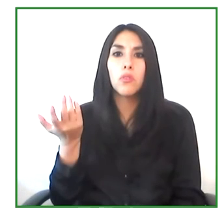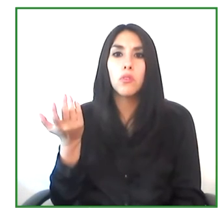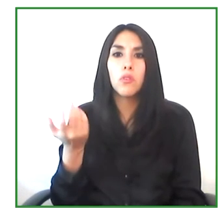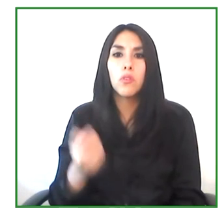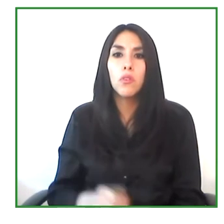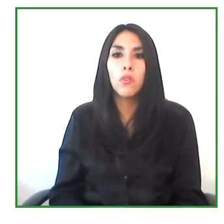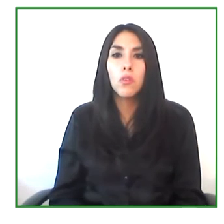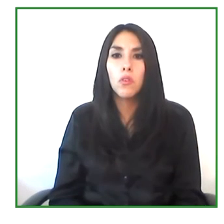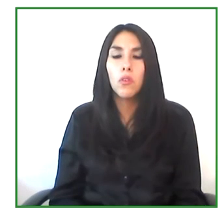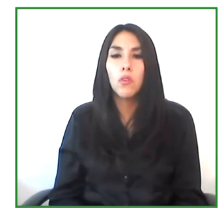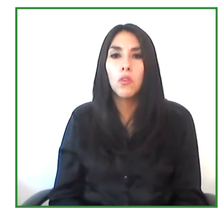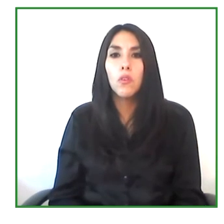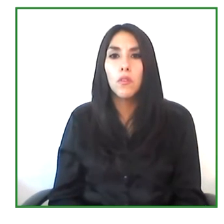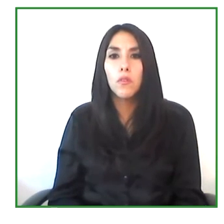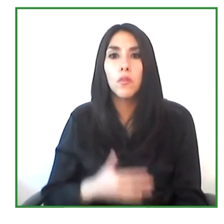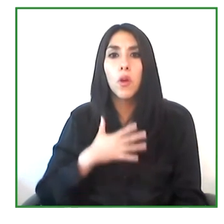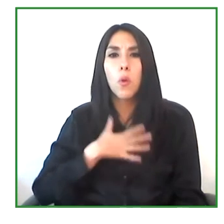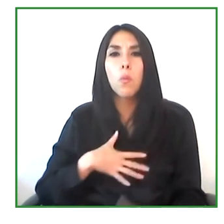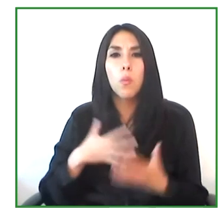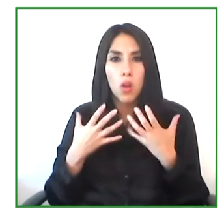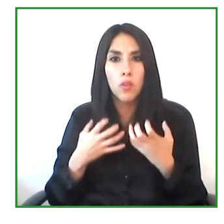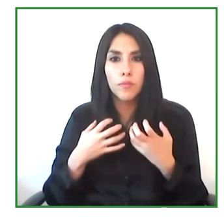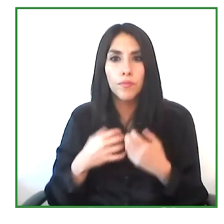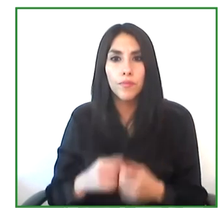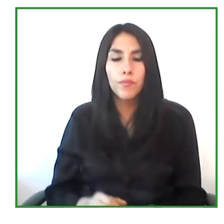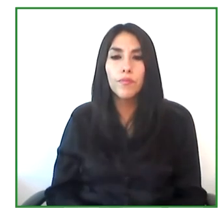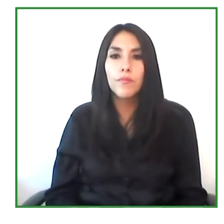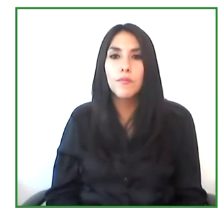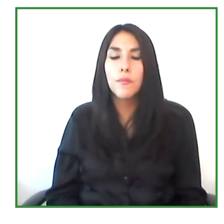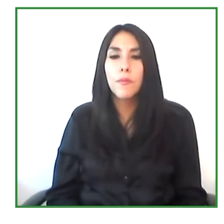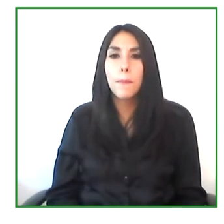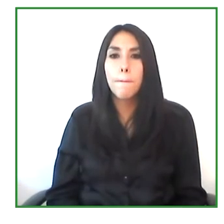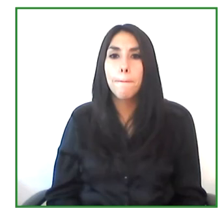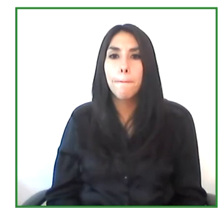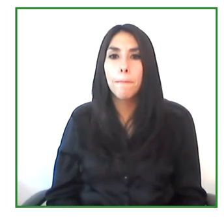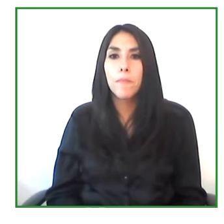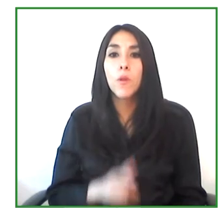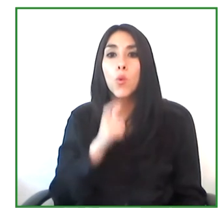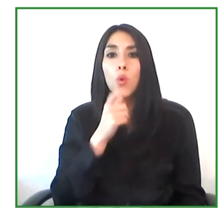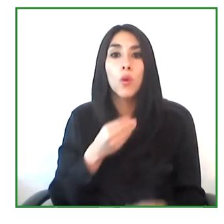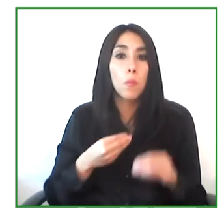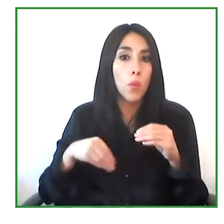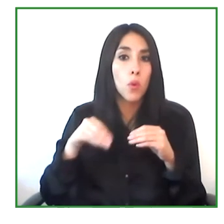So our intention is to have more technology and more impact.